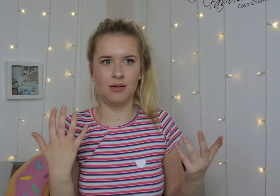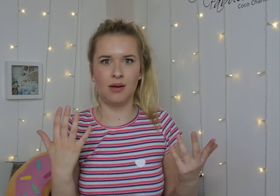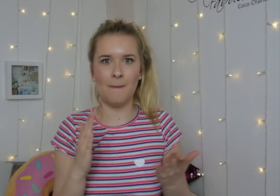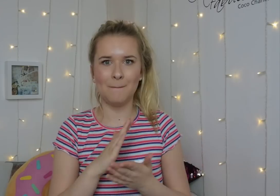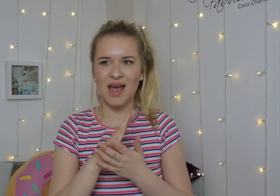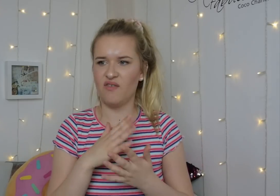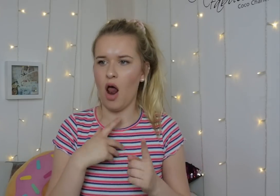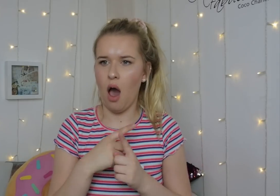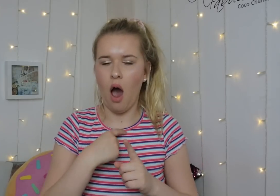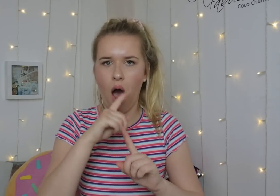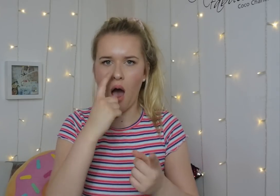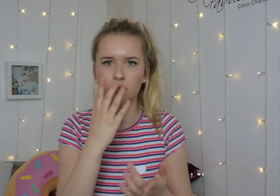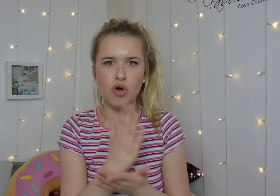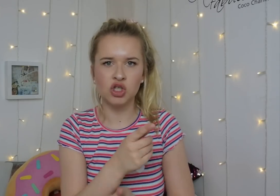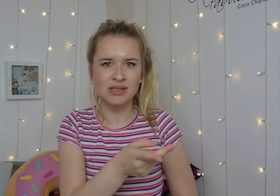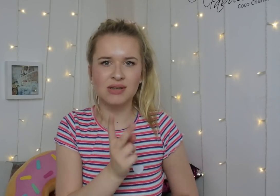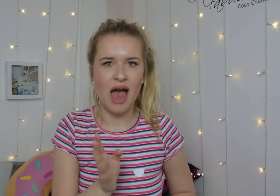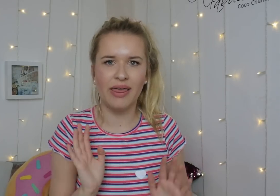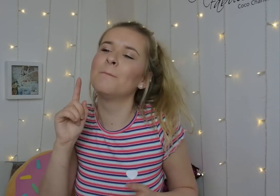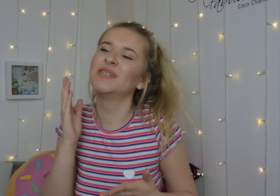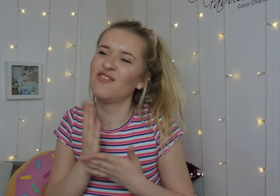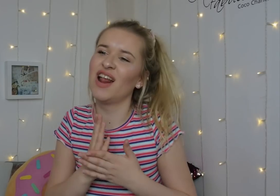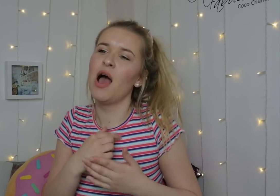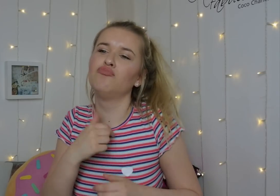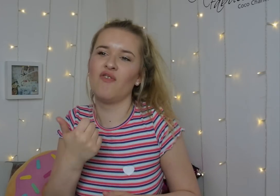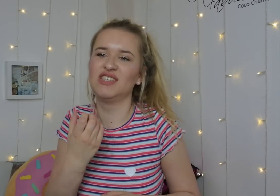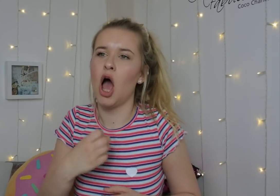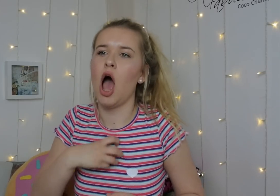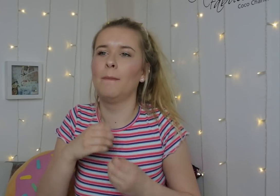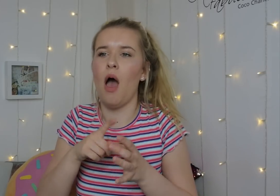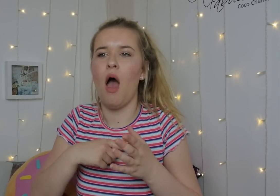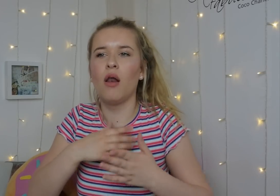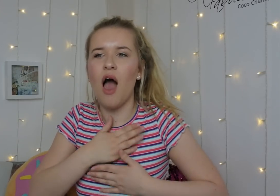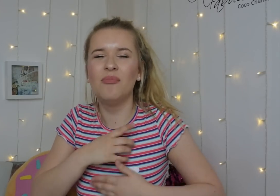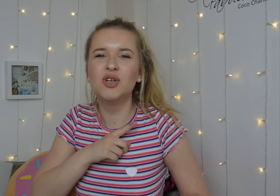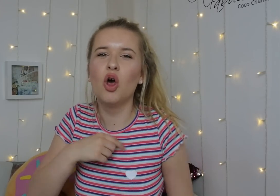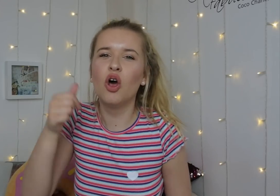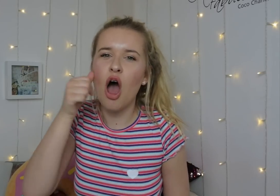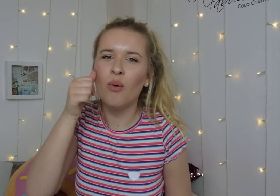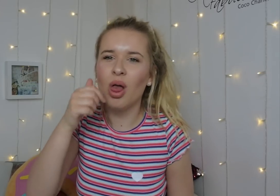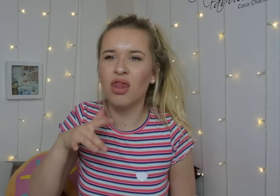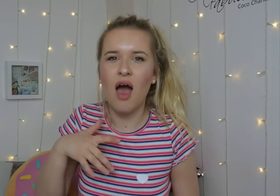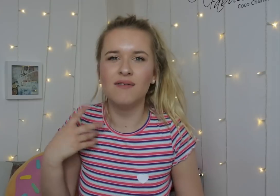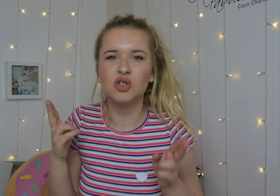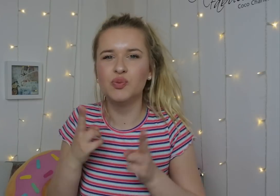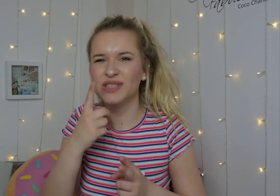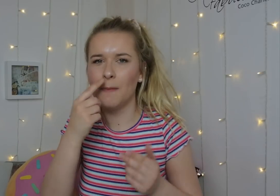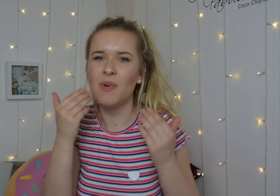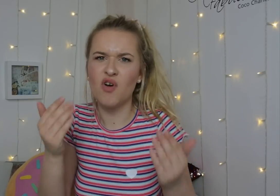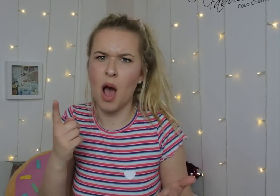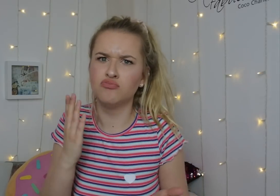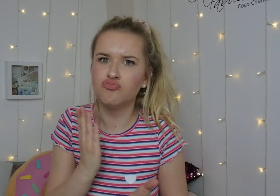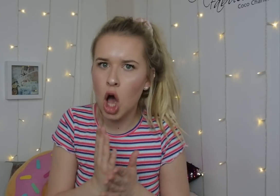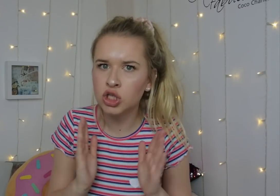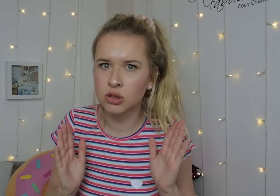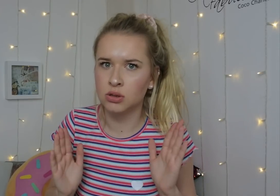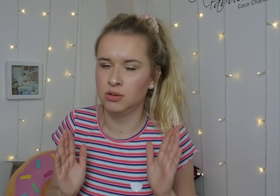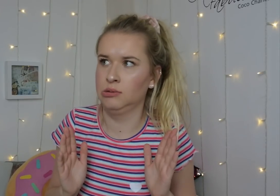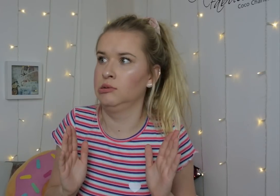it would be hard to build up my trust on them. I definitely would rather get hurt by the one, I love the most because I know life is short. But with trust, wow...